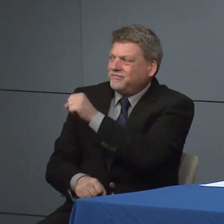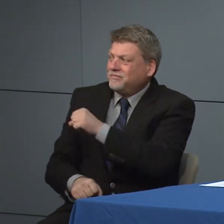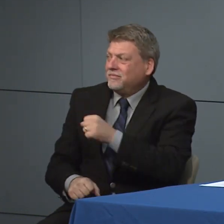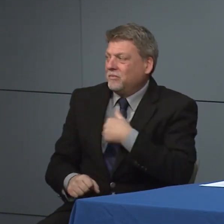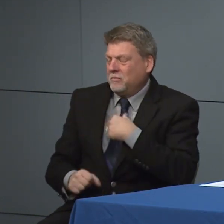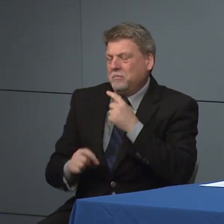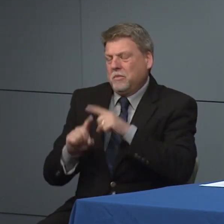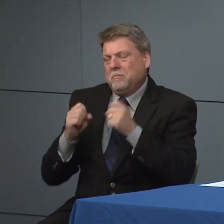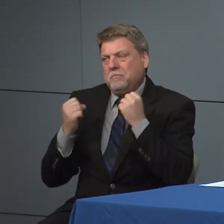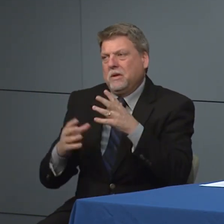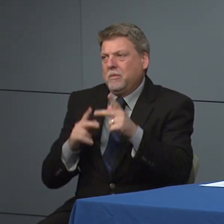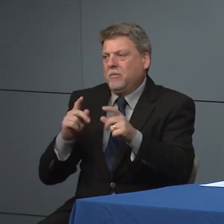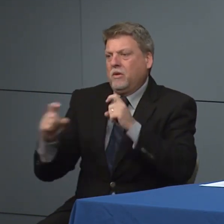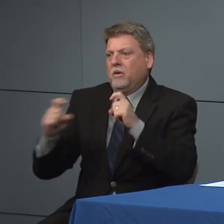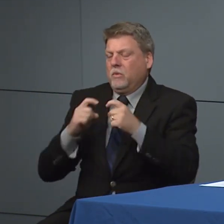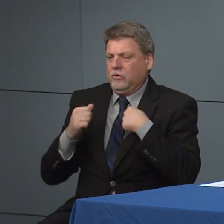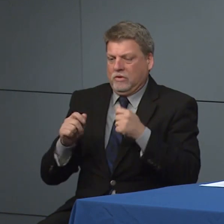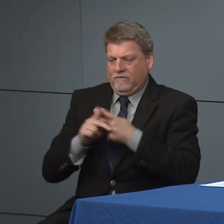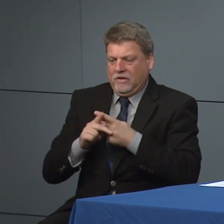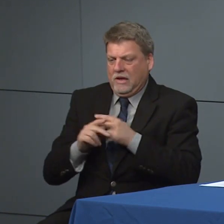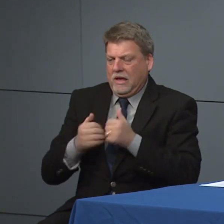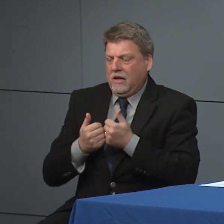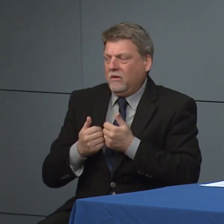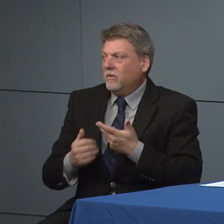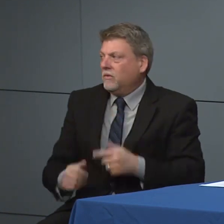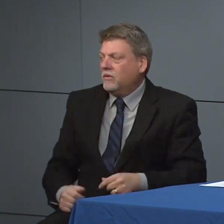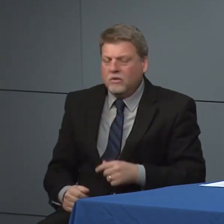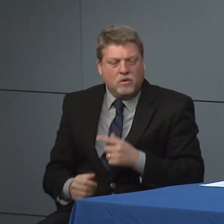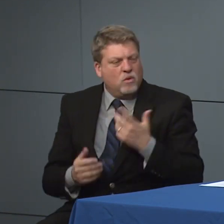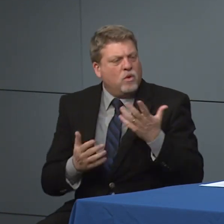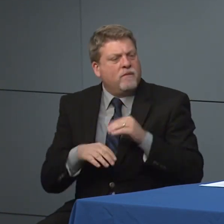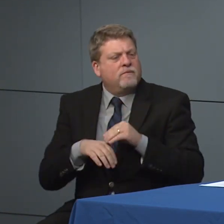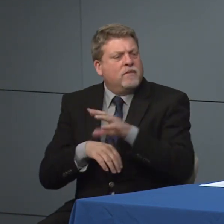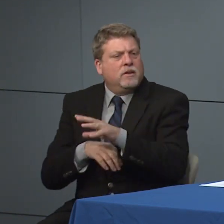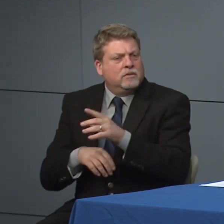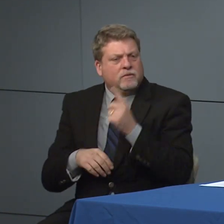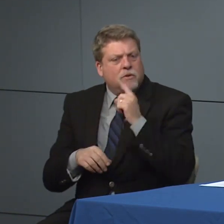had a huge call volume as you can imagine so we're working on tackling that what would be your advice to those people are